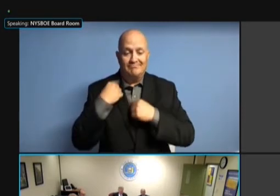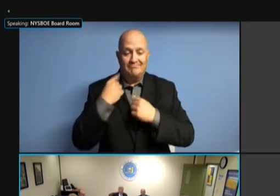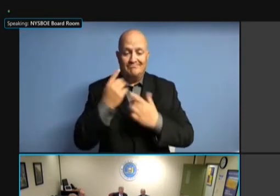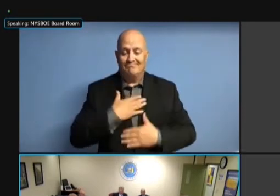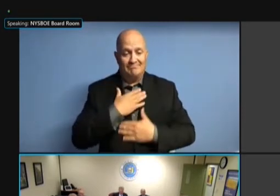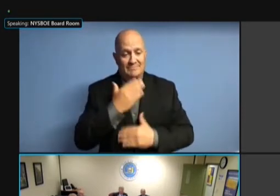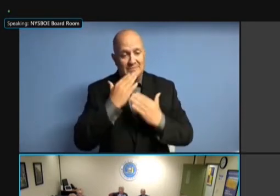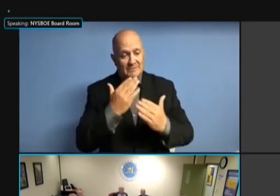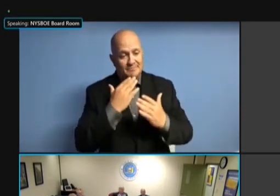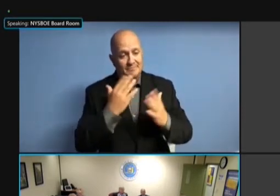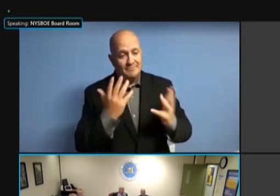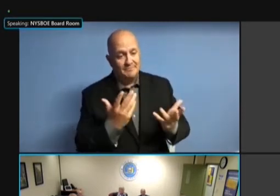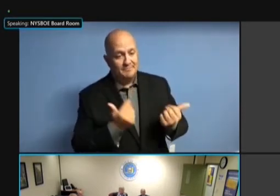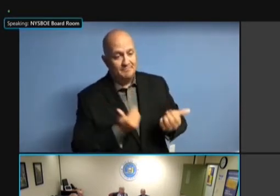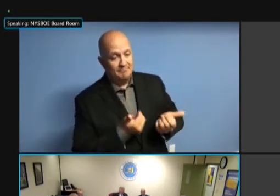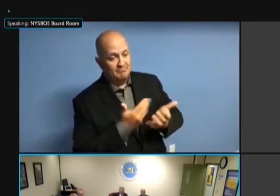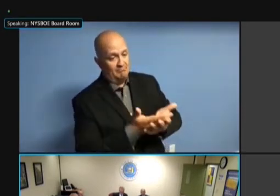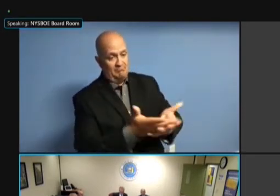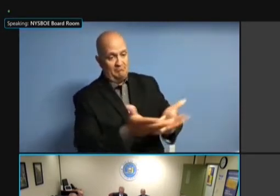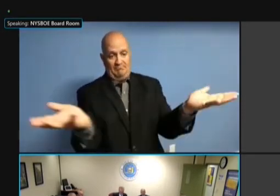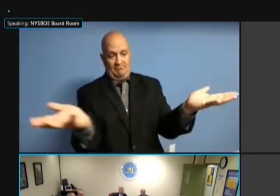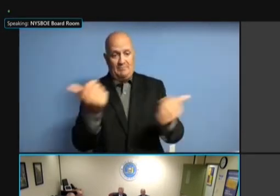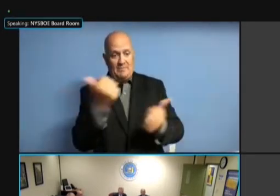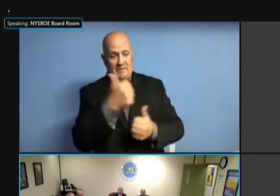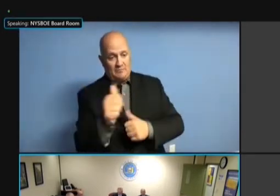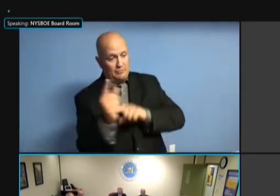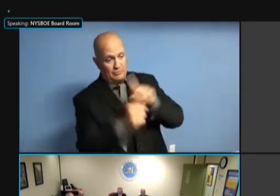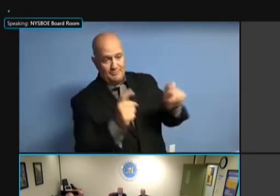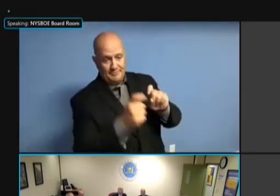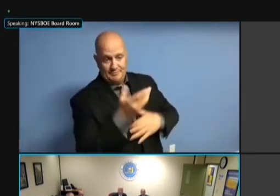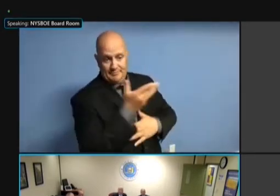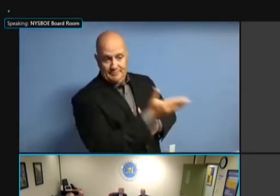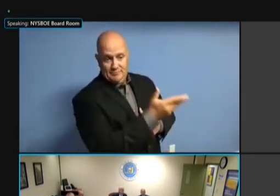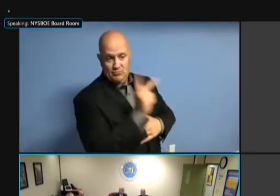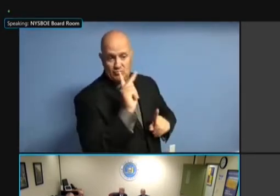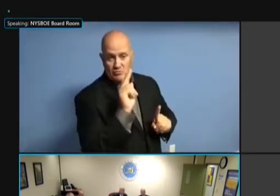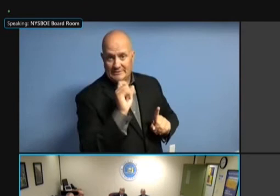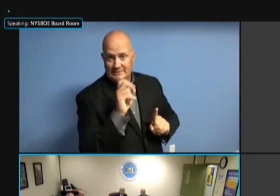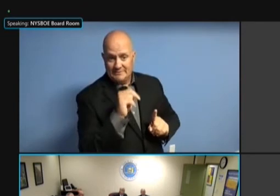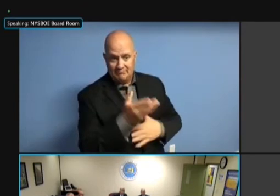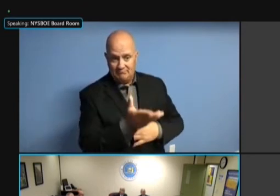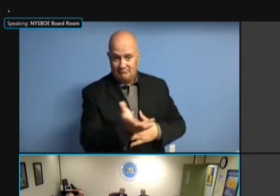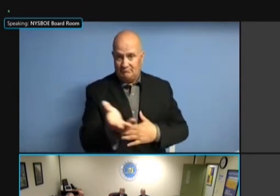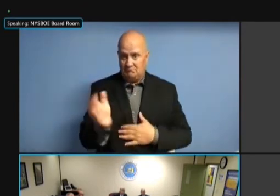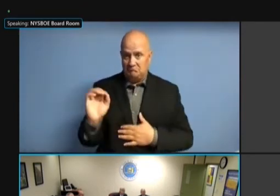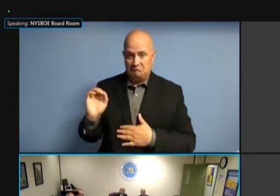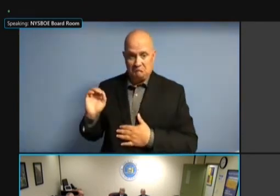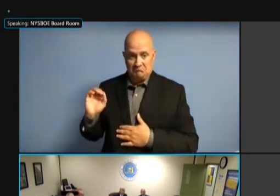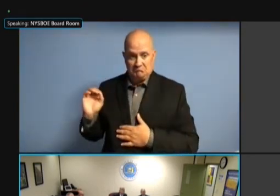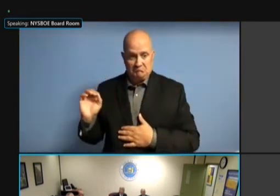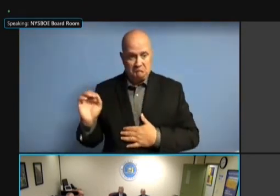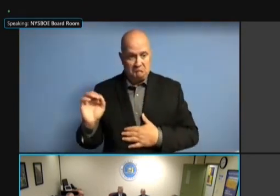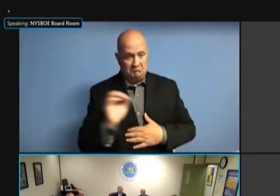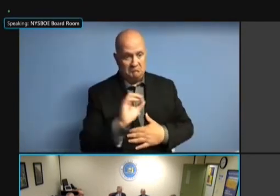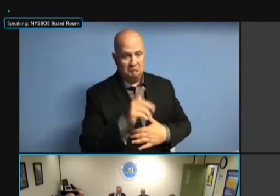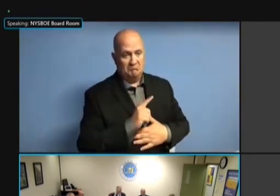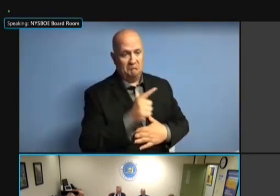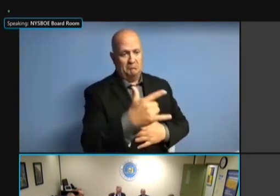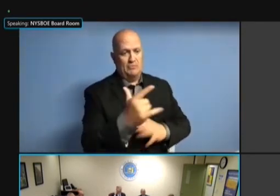ANY QUESTIONS? WE'LL MOVE ON TO ANY QUESTIONS? WE'LL MOVE ON TO COUNSEL. WE'LL MOVE ON TO COUNSEL. WE'LL MOVE ON TO COUNSEL. KIM WE'LL MOVE ON TO COUNSEL. KIM GALVIN WE'LL MOVE ON TO COUNSEL. KIM GALVIN AND WE'LL MOVE ON TO COUNSEL. KIM GALVIN AND BRIAN WE'LL MOVE ON TO COUNSEL. KIM GALVIN AND BRIAN QUAIL. KIM GALVIN AND BRIAN QUAIL. KIM GALVIN AND BRIAN QUAIL. >> KIM GALVIN AND BRIAN QUAIL. >> THANK KIM GALVIN AND BRIAN QUAIL. >> THANK YOU. THANK YOU. THANK YOU. WE'VE THANK YOU. WE'VE PREPARED THANK YOU. WE'VE PREPARED A THANK YOU. WE'VE PREPARED A LOT THANK YOU. WE'VE PREPARED A LOT OF THANK YOU. WE'VE PREPARED A LOT OF THE WE'VE PREPARED A LOT OF THE WE'VE PREPARED A LOT OF THE DOCUMENTS WE'VE PREPARED A LOT OF THE DOCUMENTS THAT WE'VE PREPARED A LOT OF THE DOCUMENTS THAT WILL WE'VE PREPARED A LOT OF THE DOCUMENTS THAT WILL BE